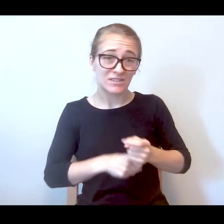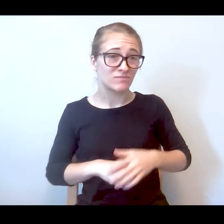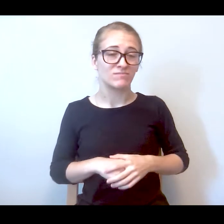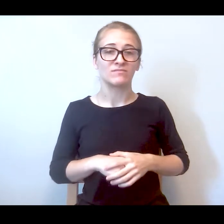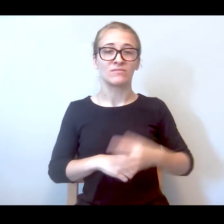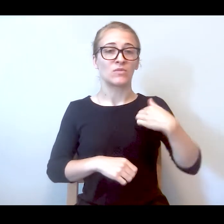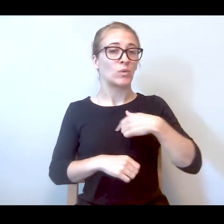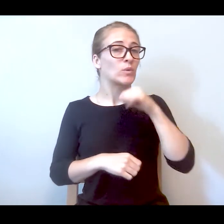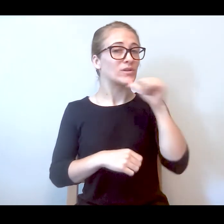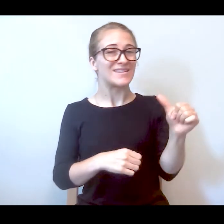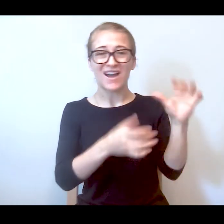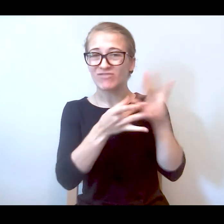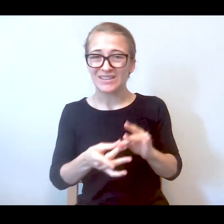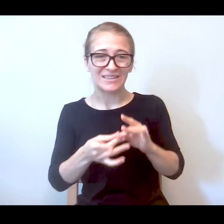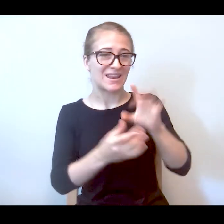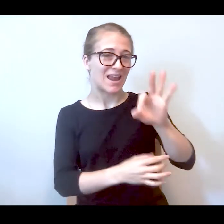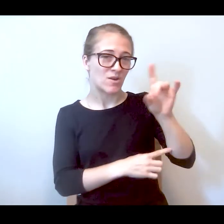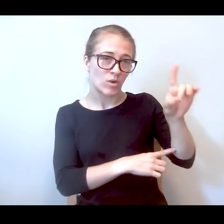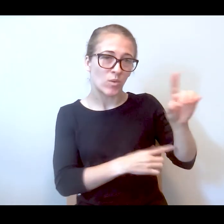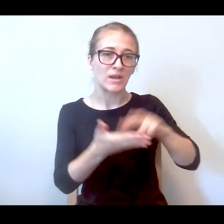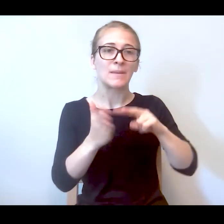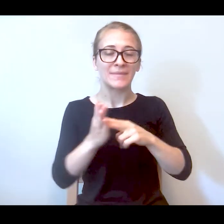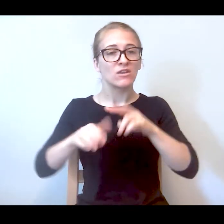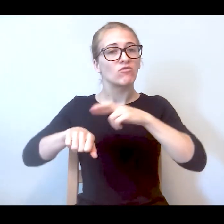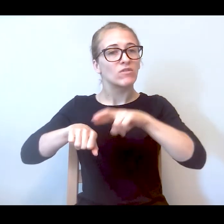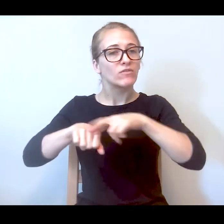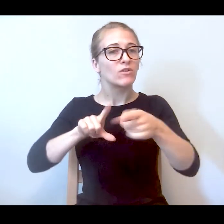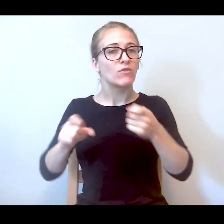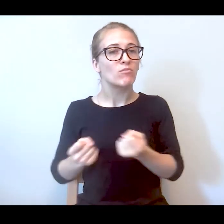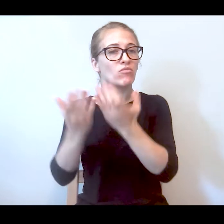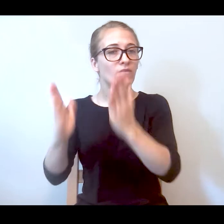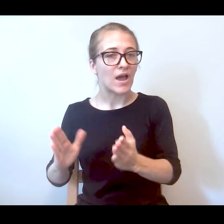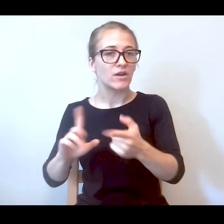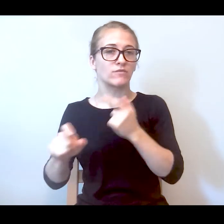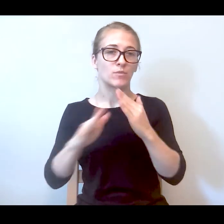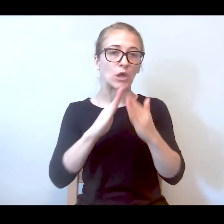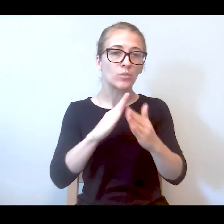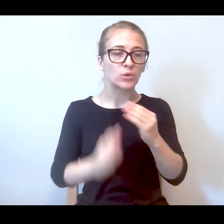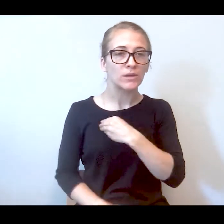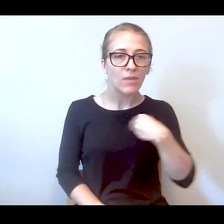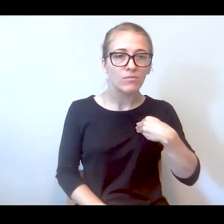into the 911 system so it was all referrals from providers, community members, from the individuals